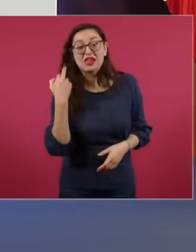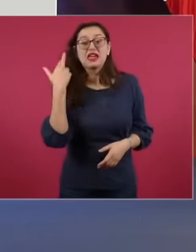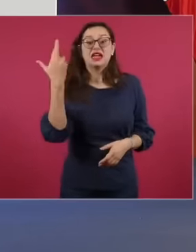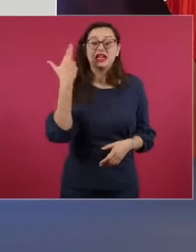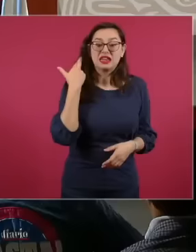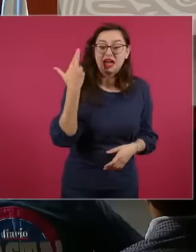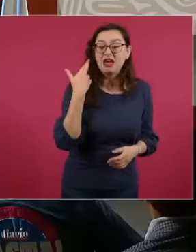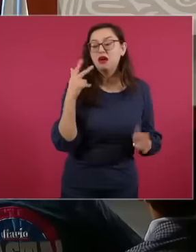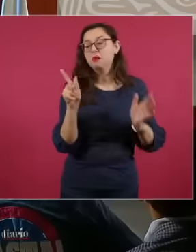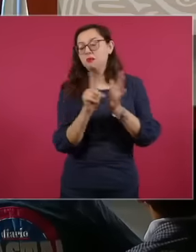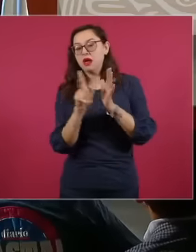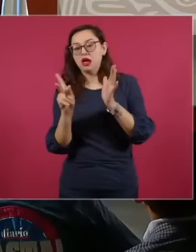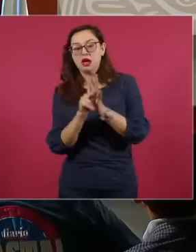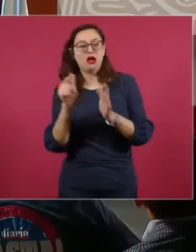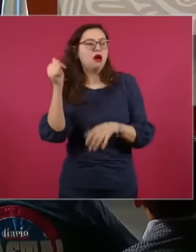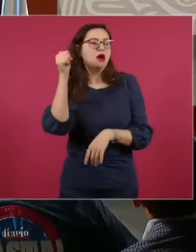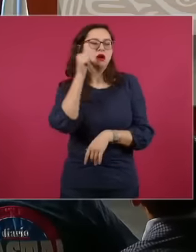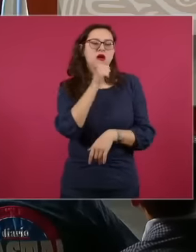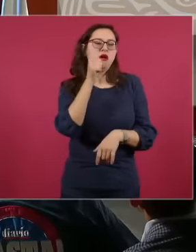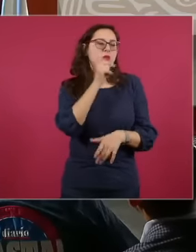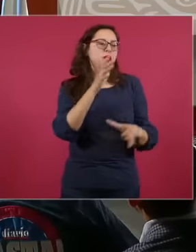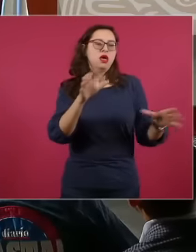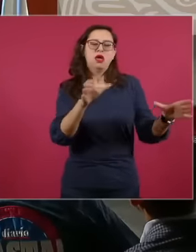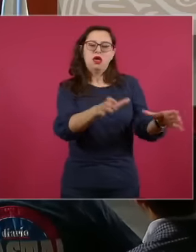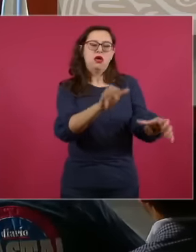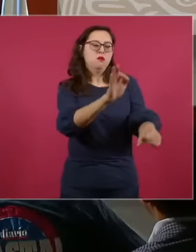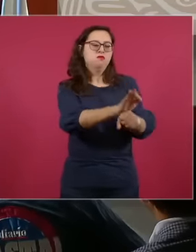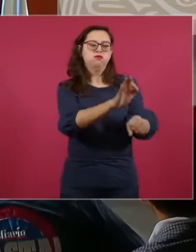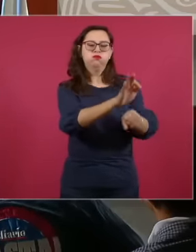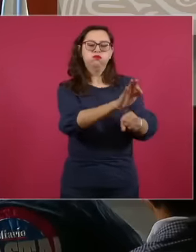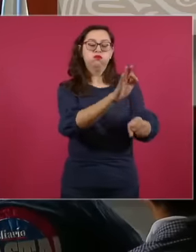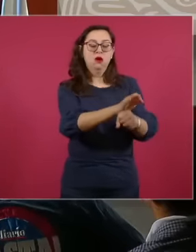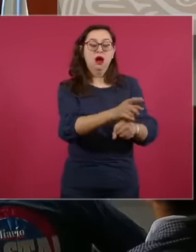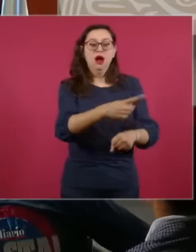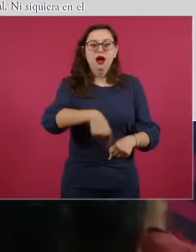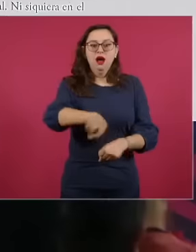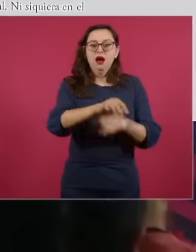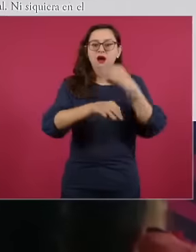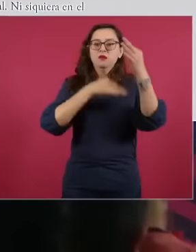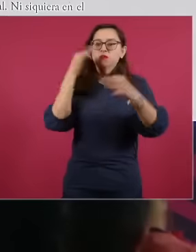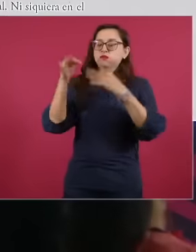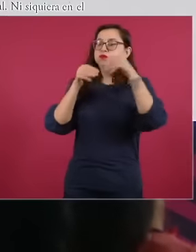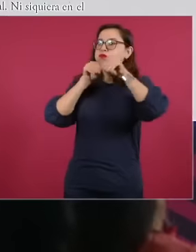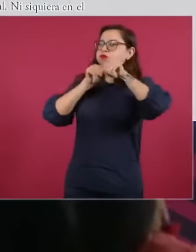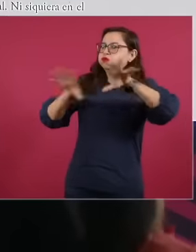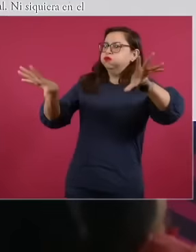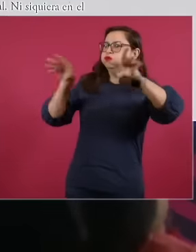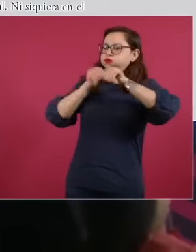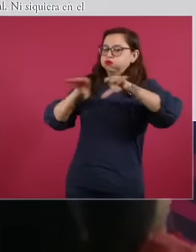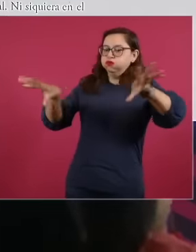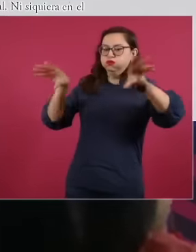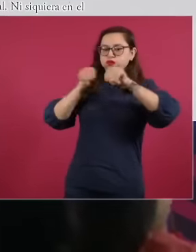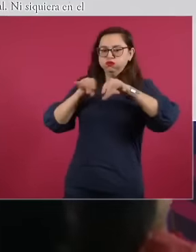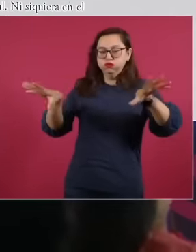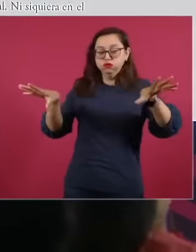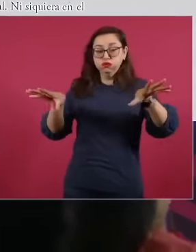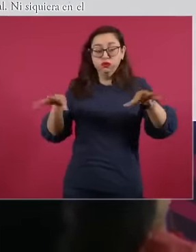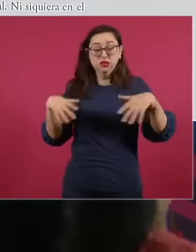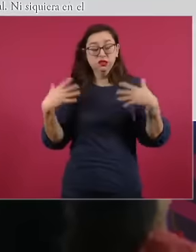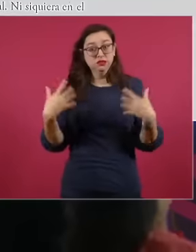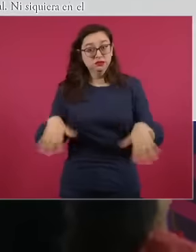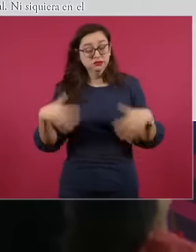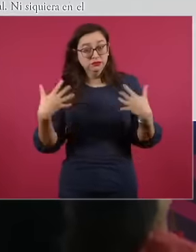corrupt, threatening, spreading